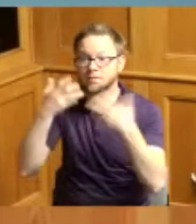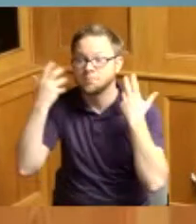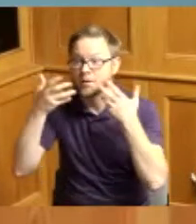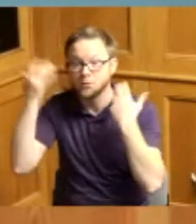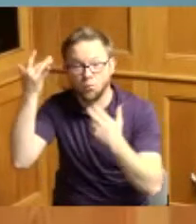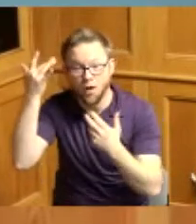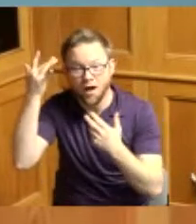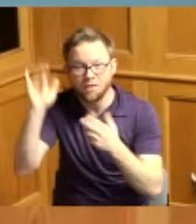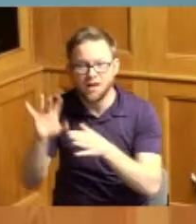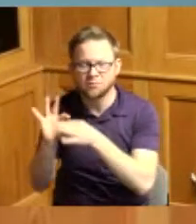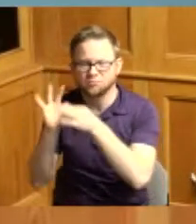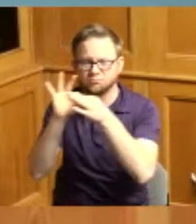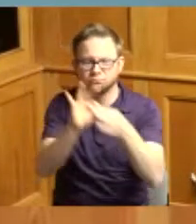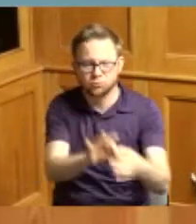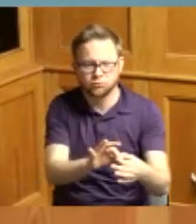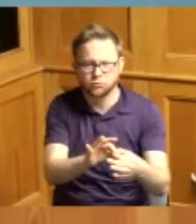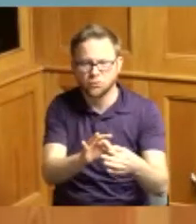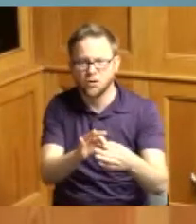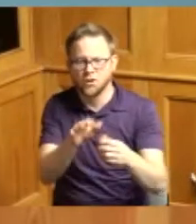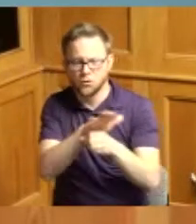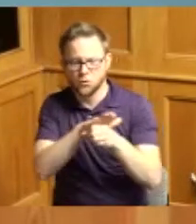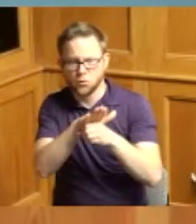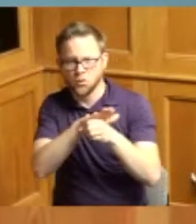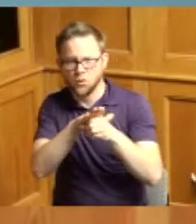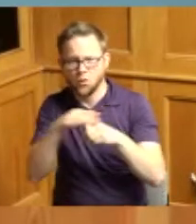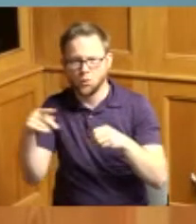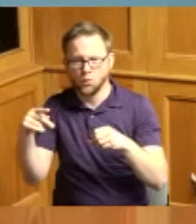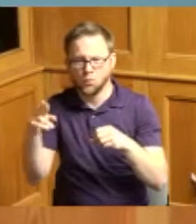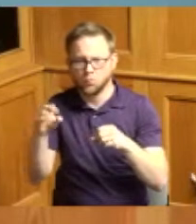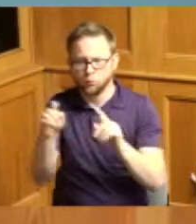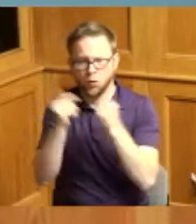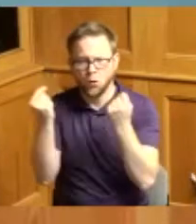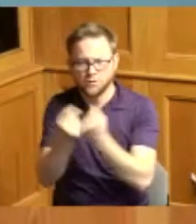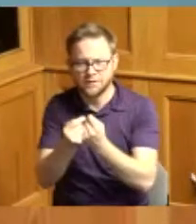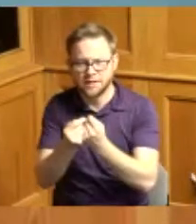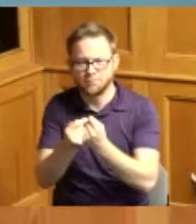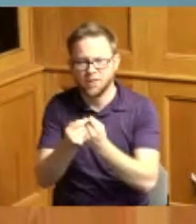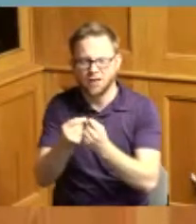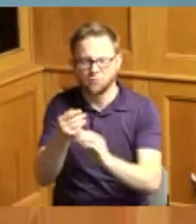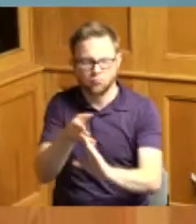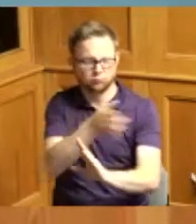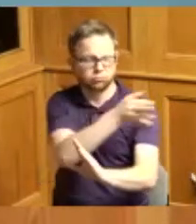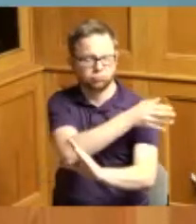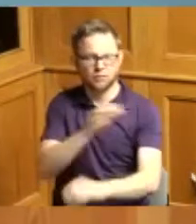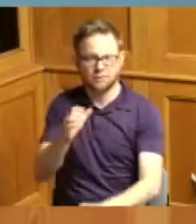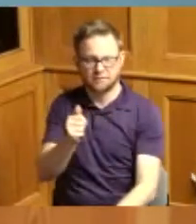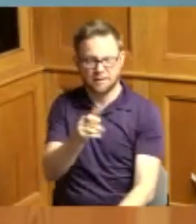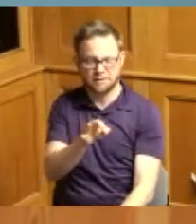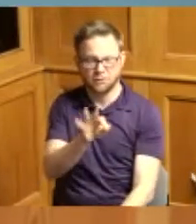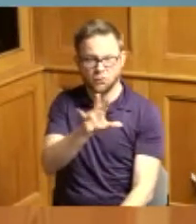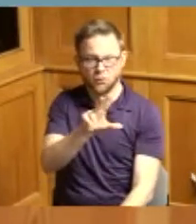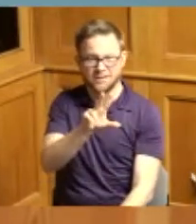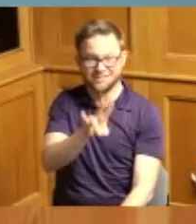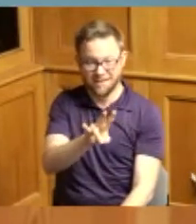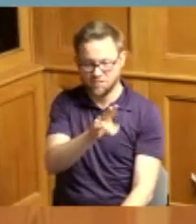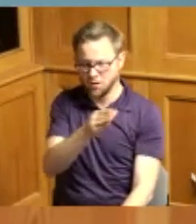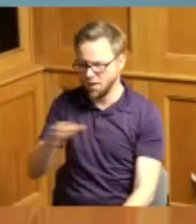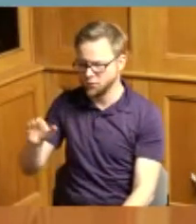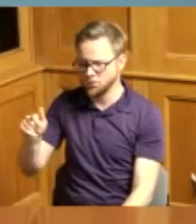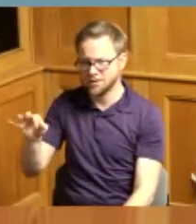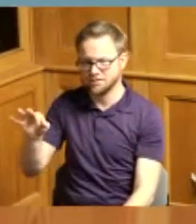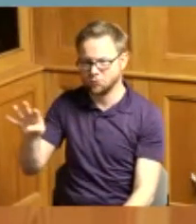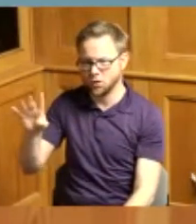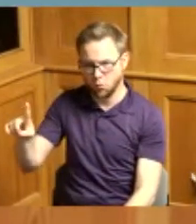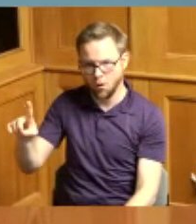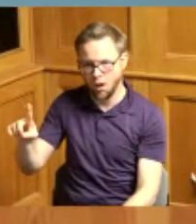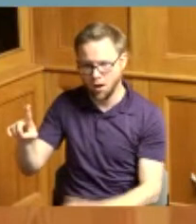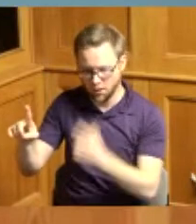the Cincinnati Bengals that had played from 1937 to 1941. the original Bengals have been named by